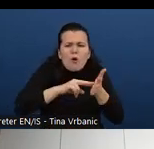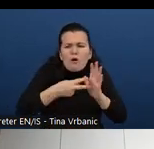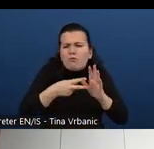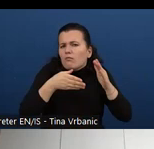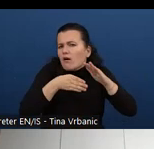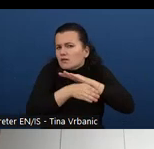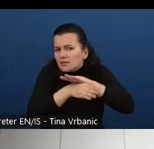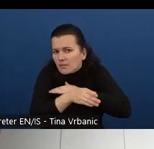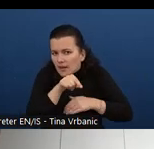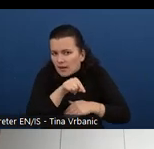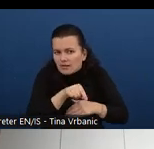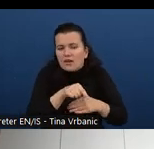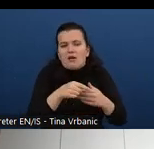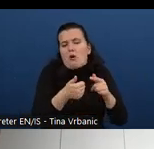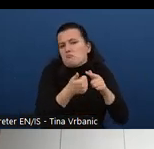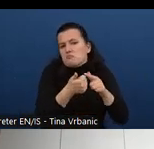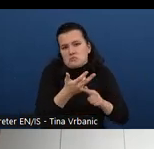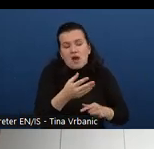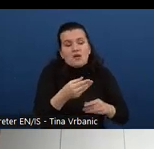those materials to build their own courses.